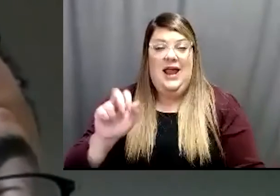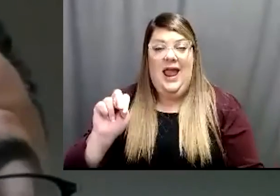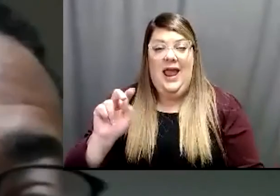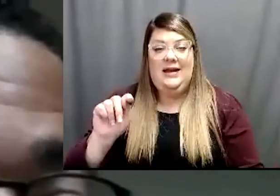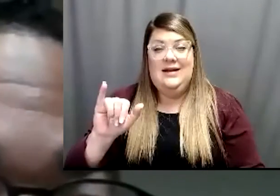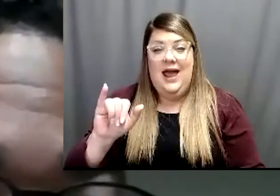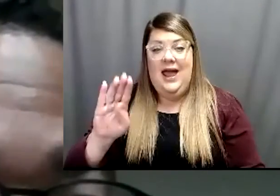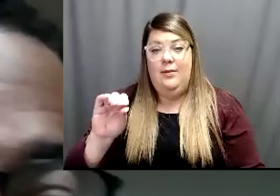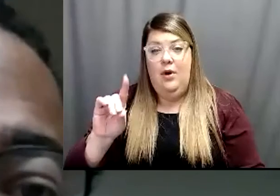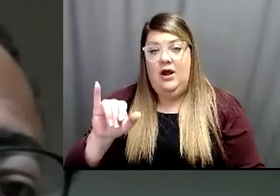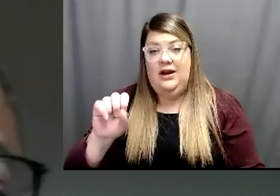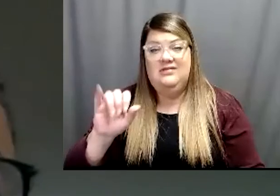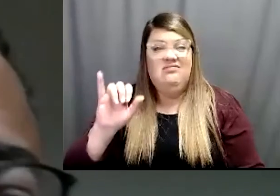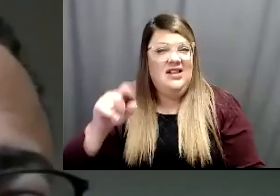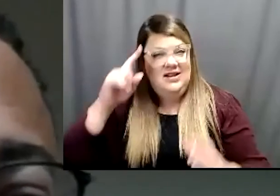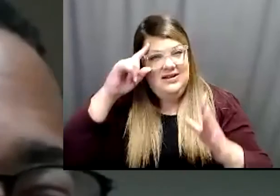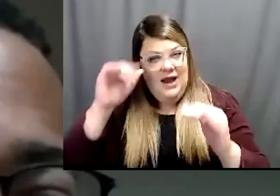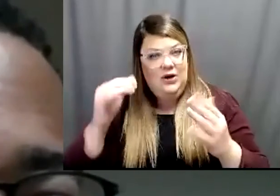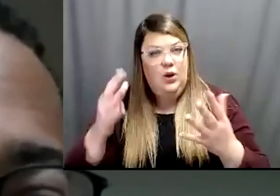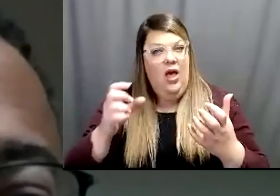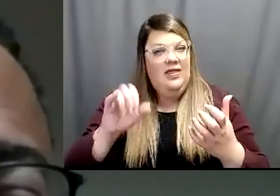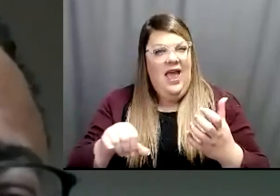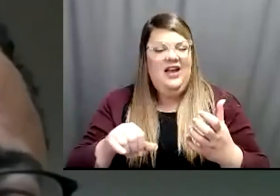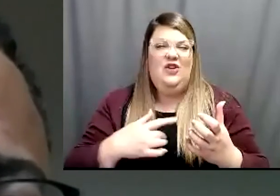and anytime that happens you can, you know, feel a little crummy for a couple of days.